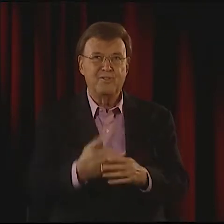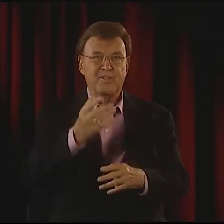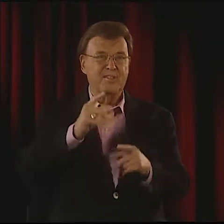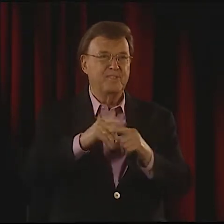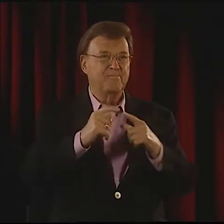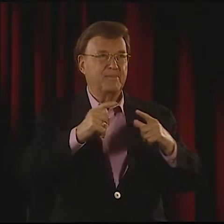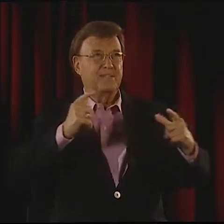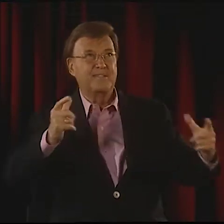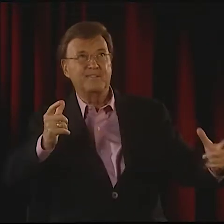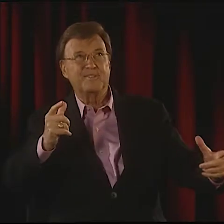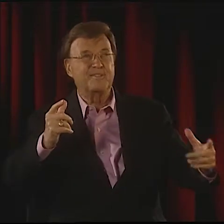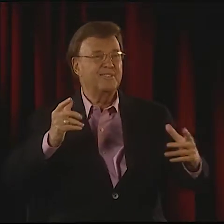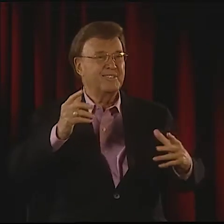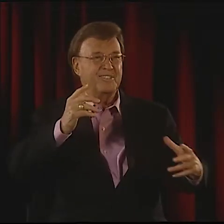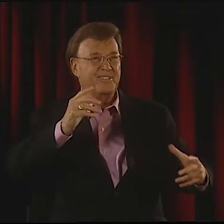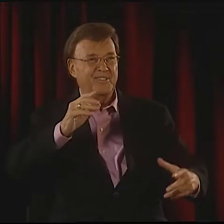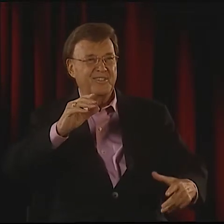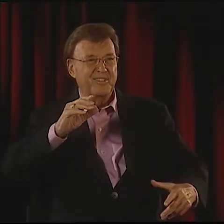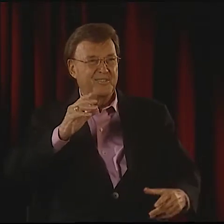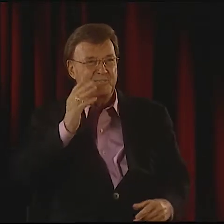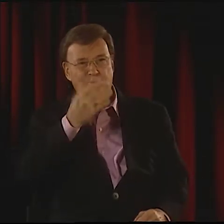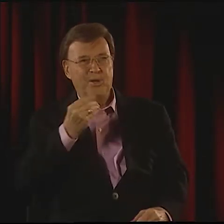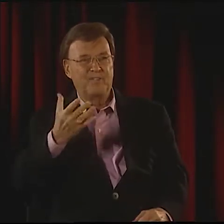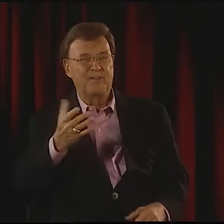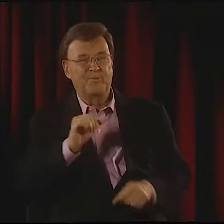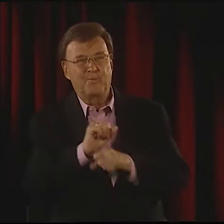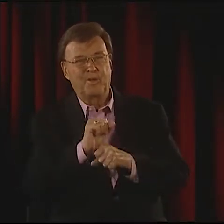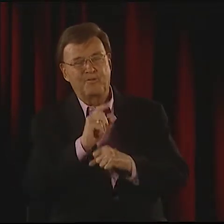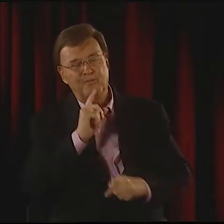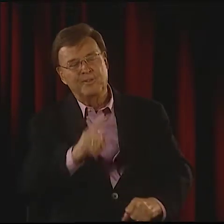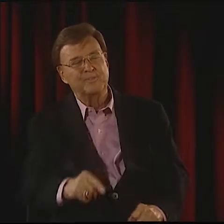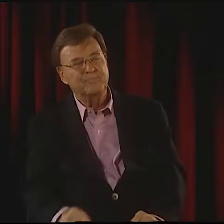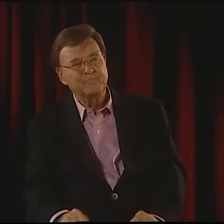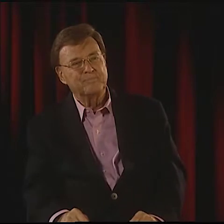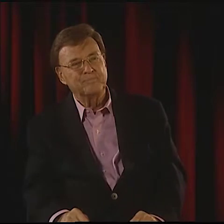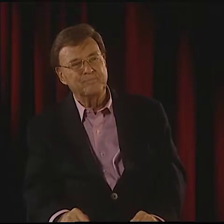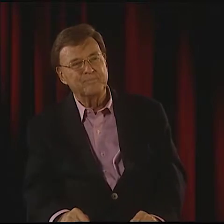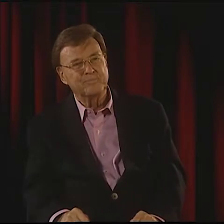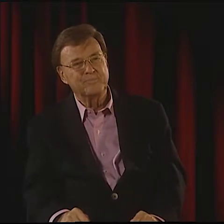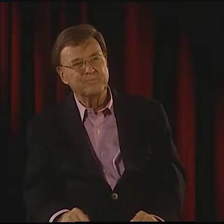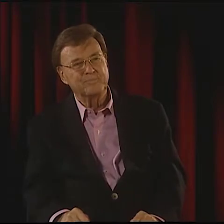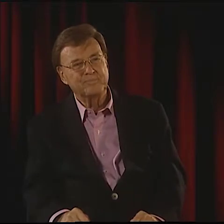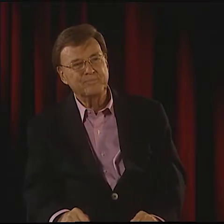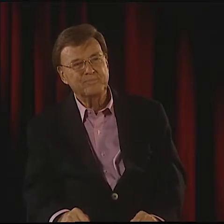IF A LITTLE BIT OF WHAT I TAUGHT HIM WAS IMPLANTED WITHIN HIM AND HE'S GROWN TO THAT EXTENT, THAT'S WONDERFUL.